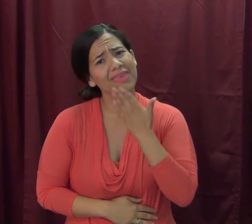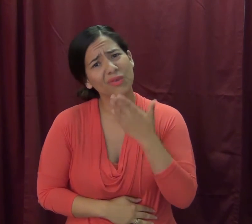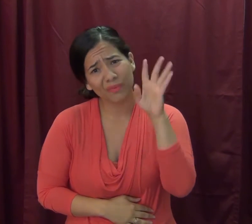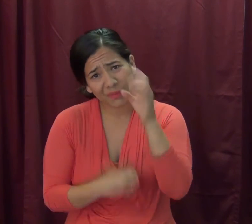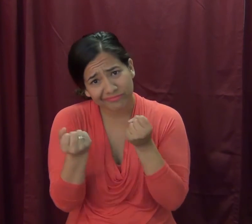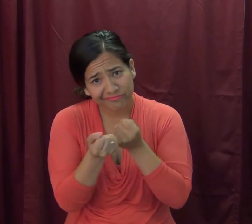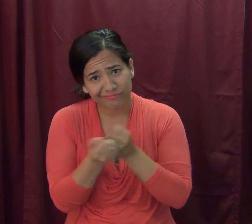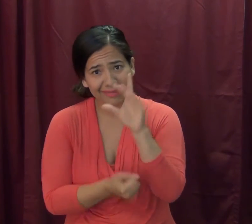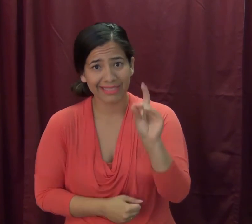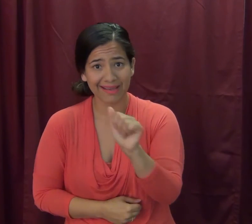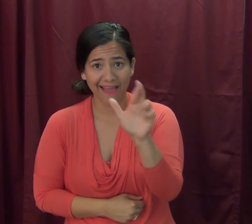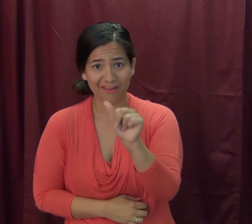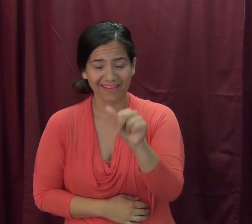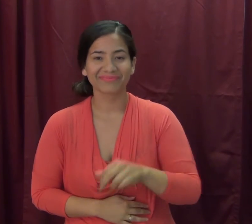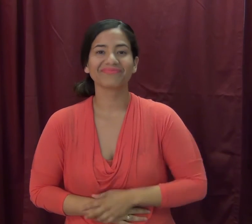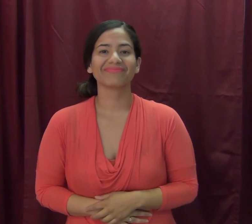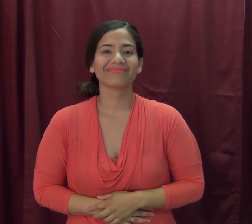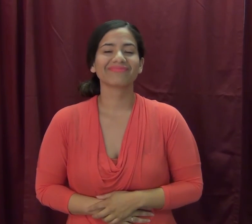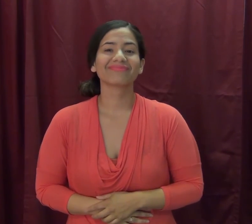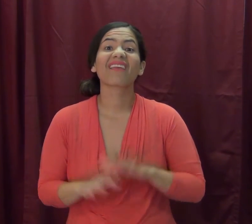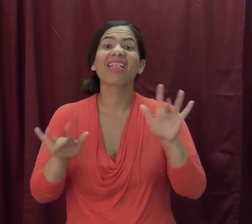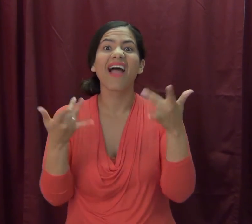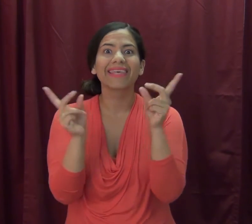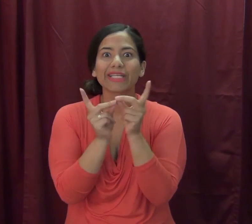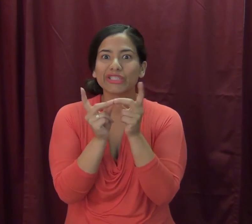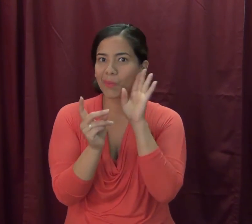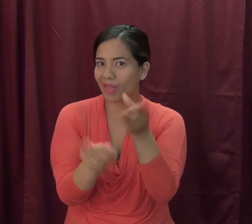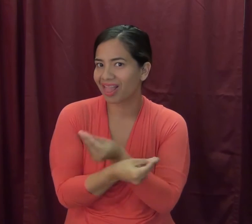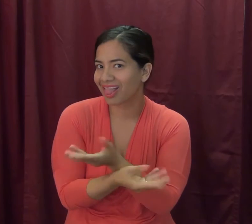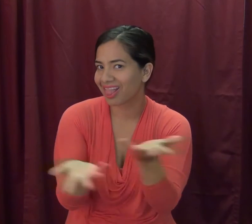Thank you for supporting DCARA! Light refreshments will be provided.